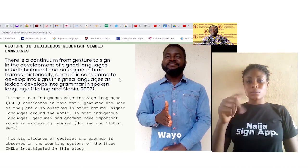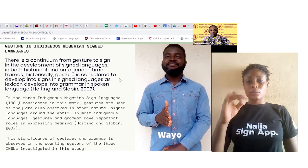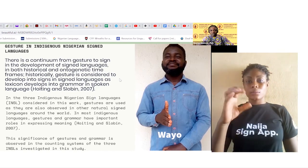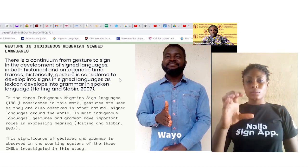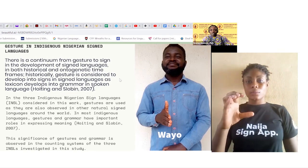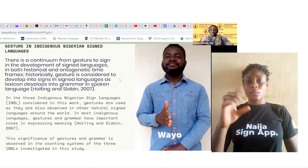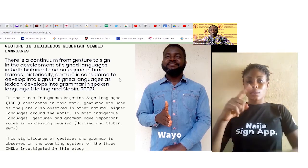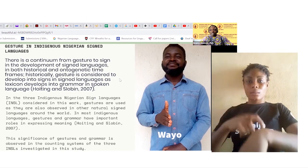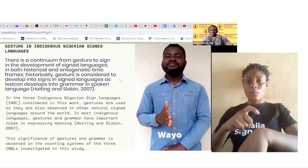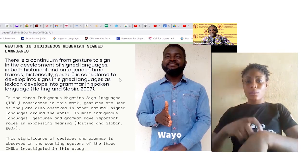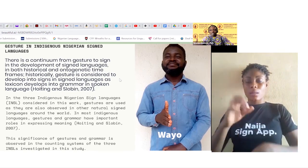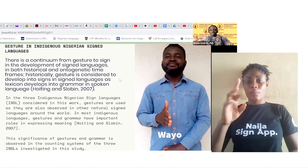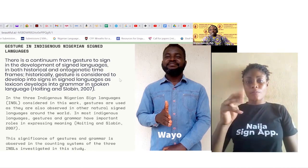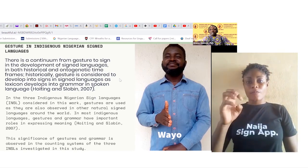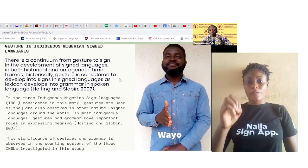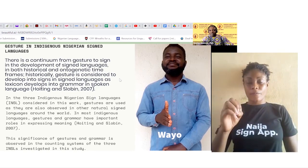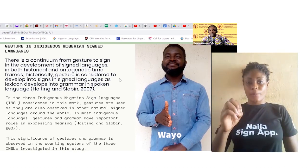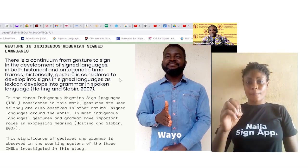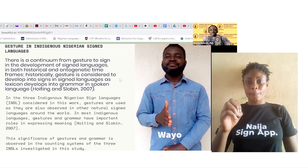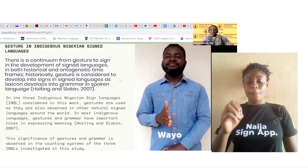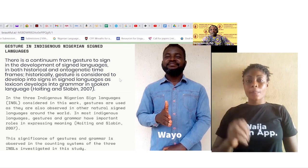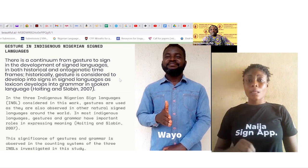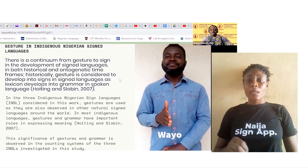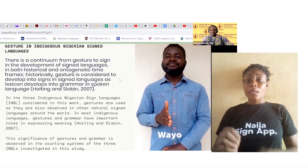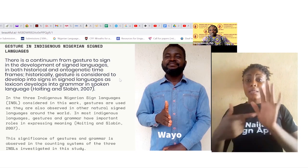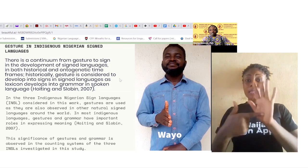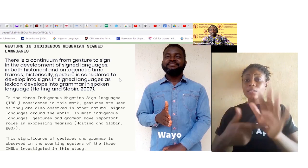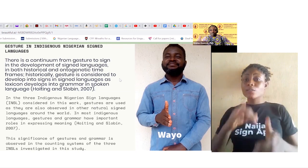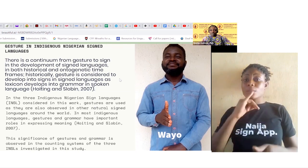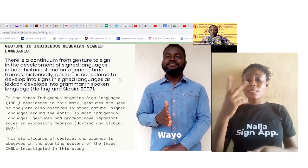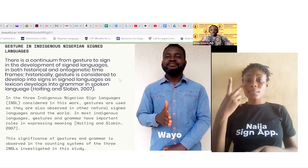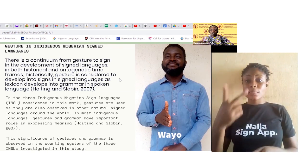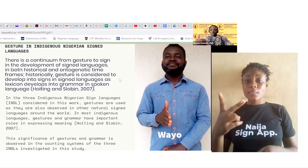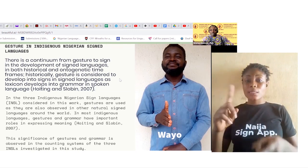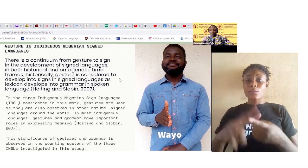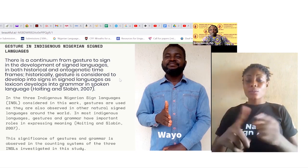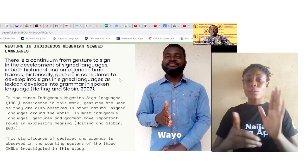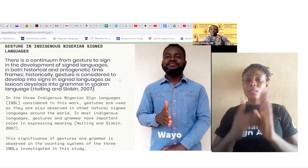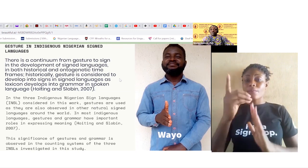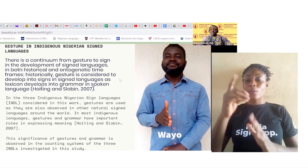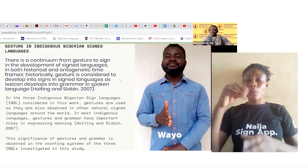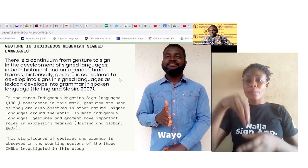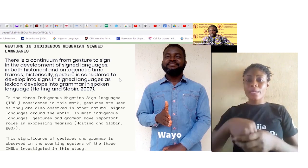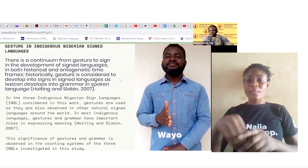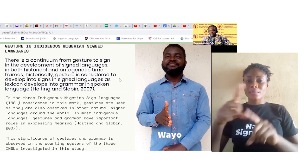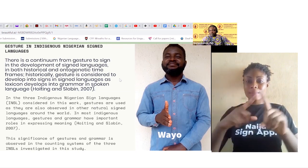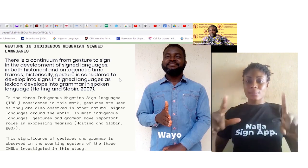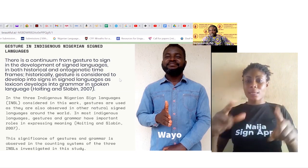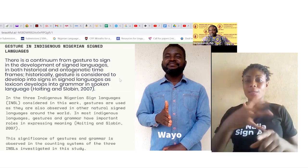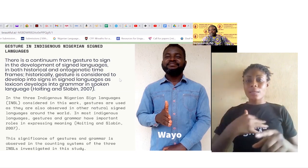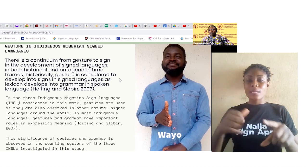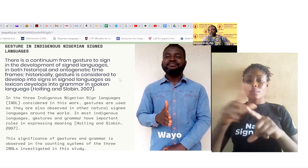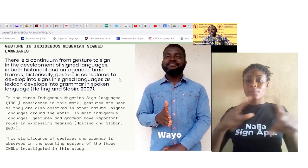develop into signs and sign languages as lexicon developed into grammar in spoken languages and we